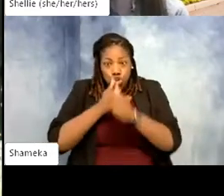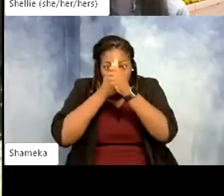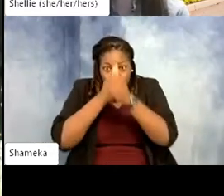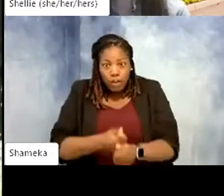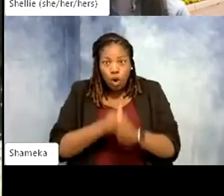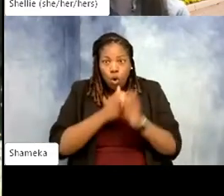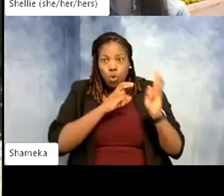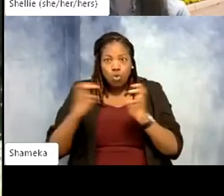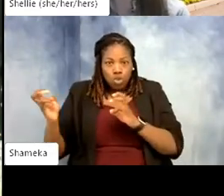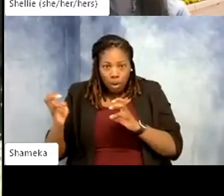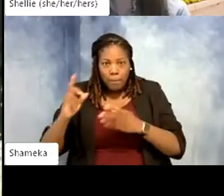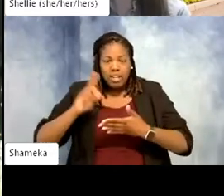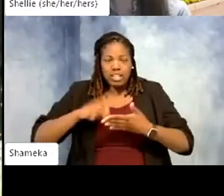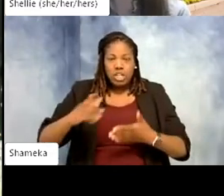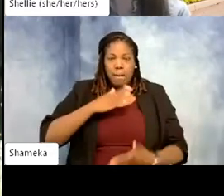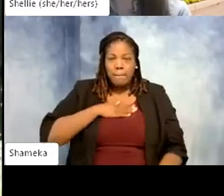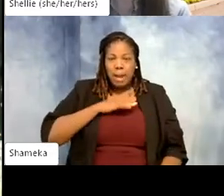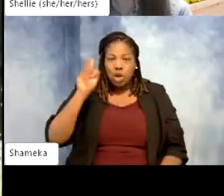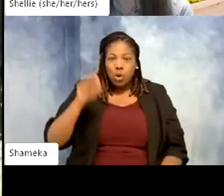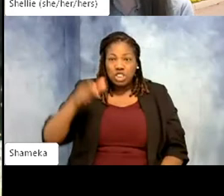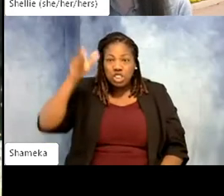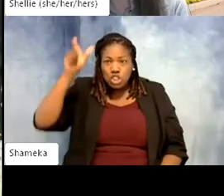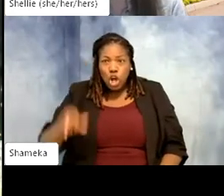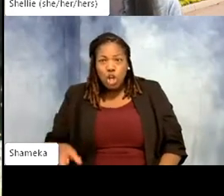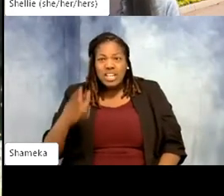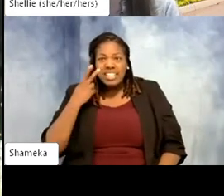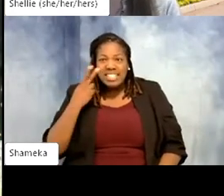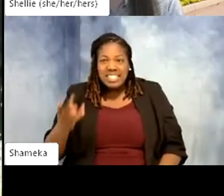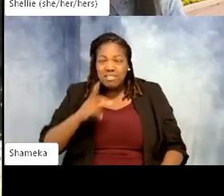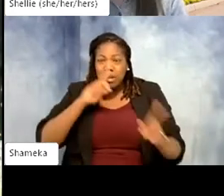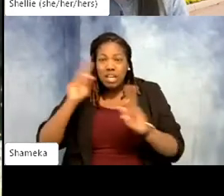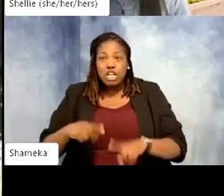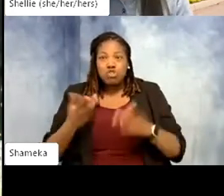check under the "my questions" column to see if an educator has already answered your question.